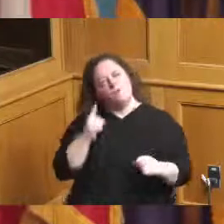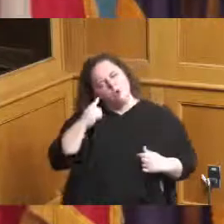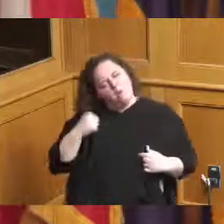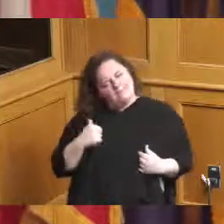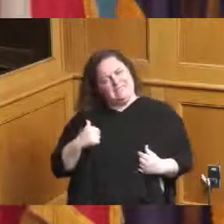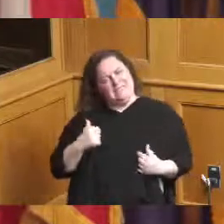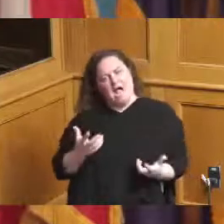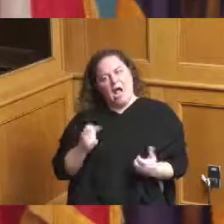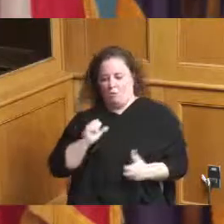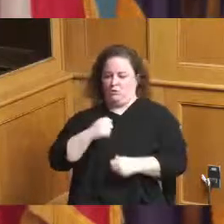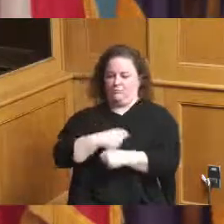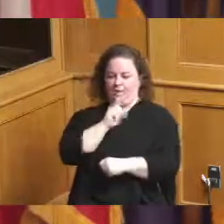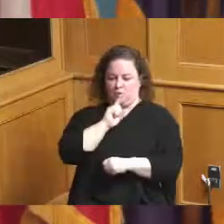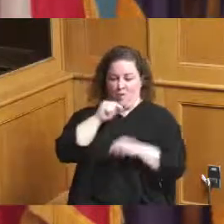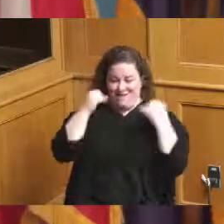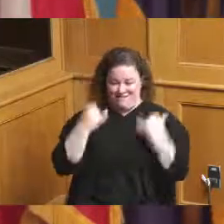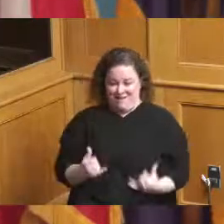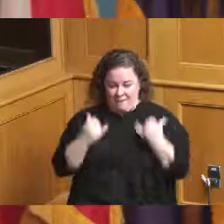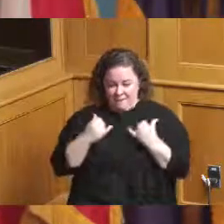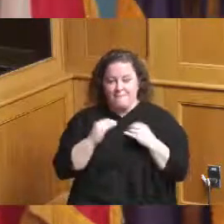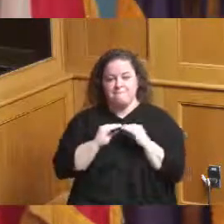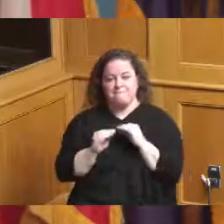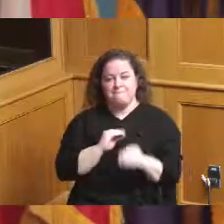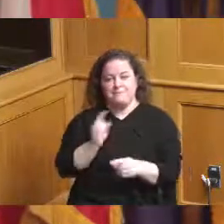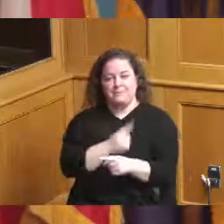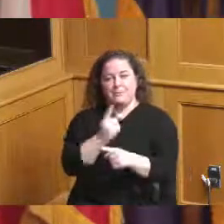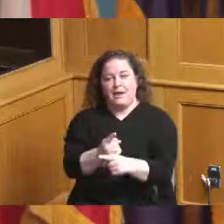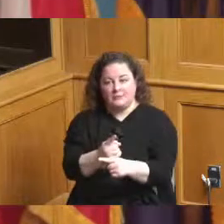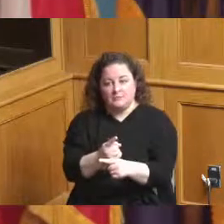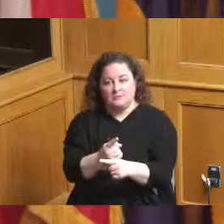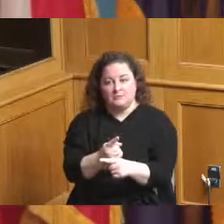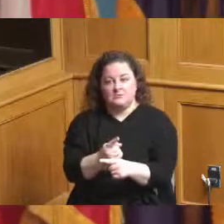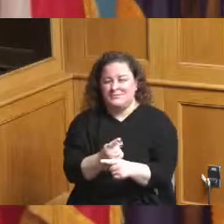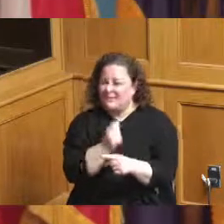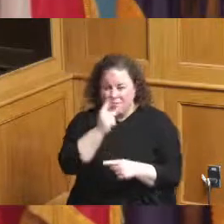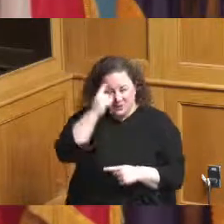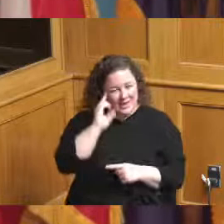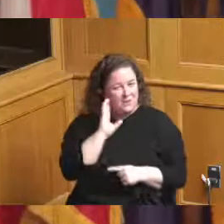it correctly because I don't think we'll have another project like this in a long time and